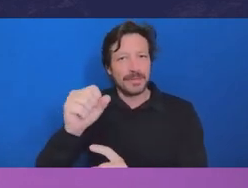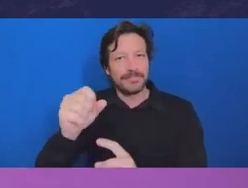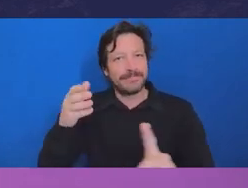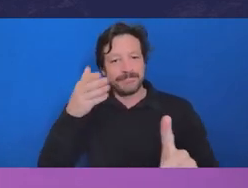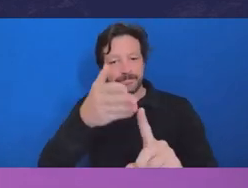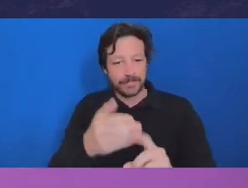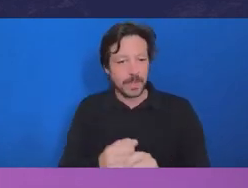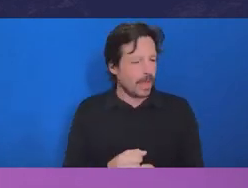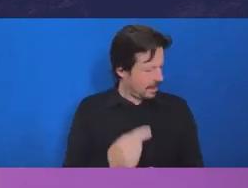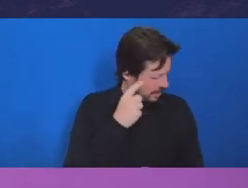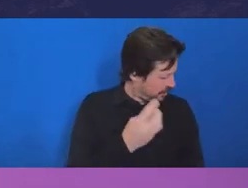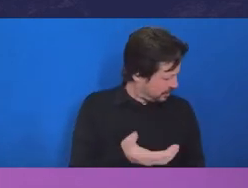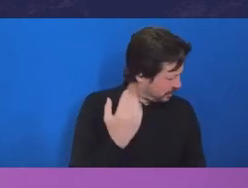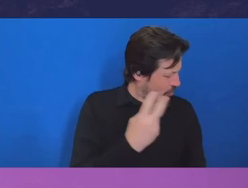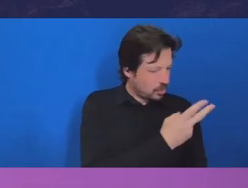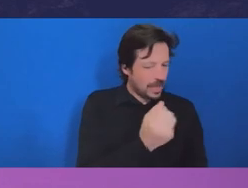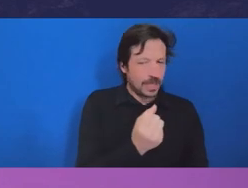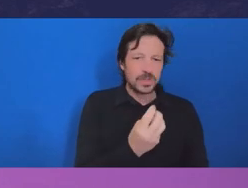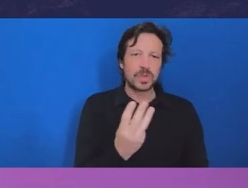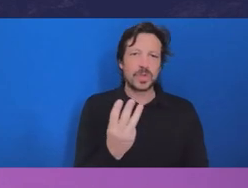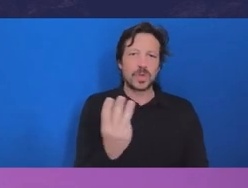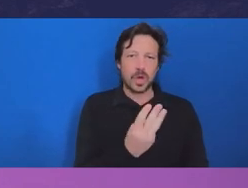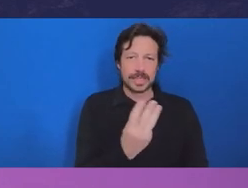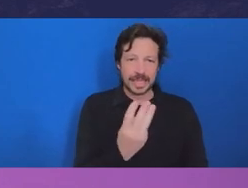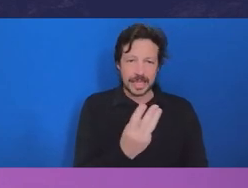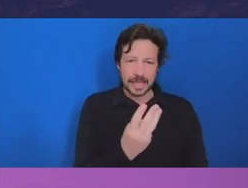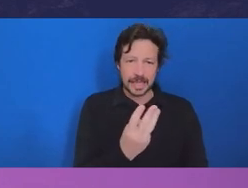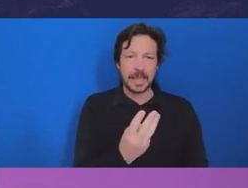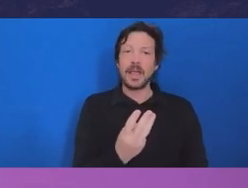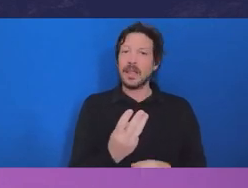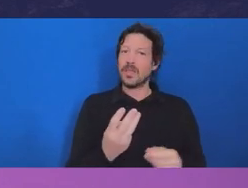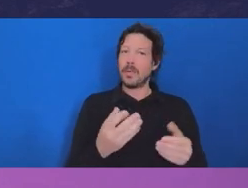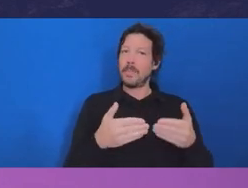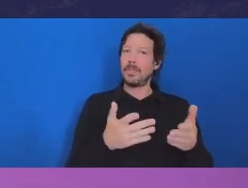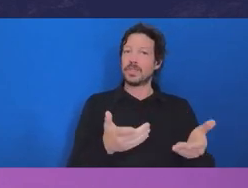by the head of public service in Victoria about what